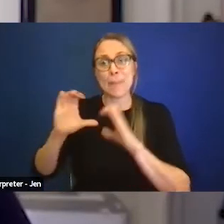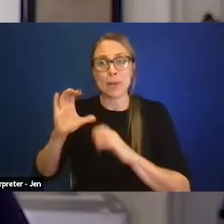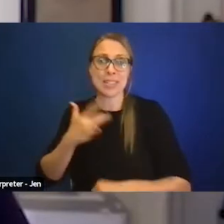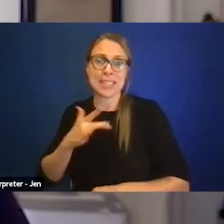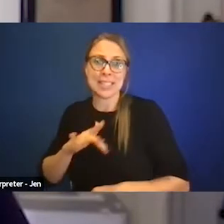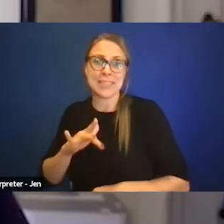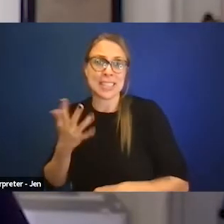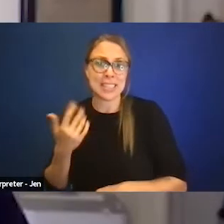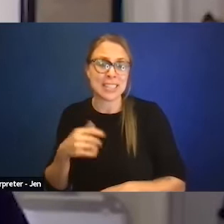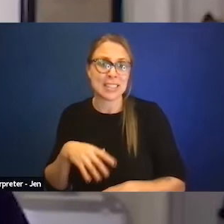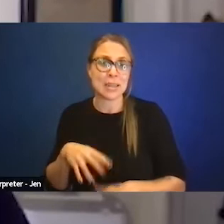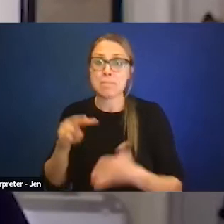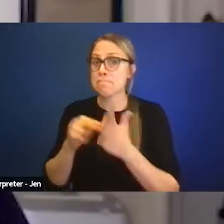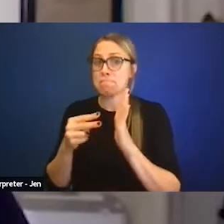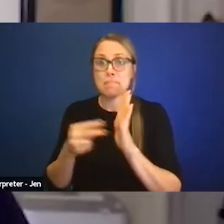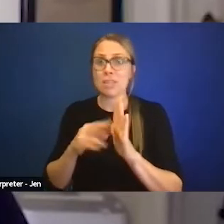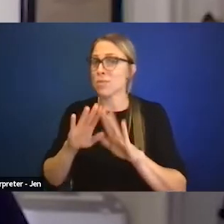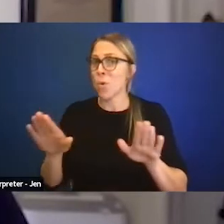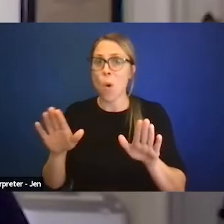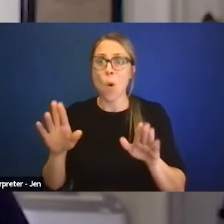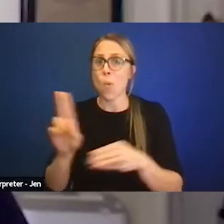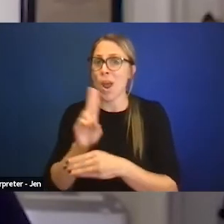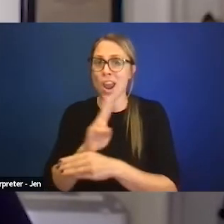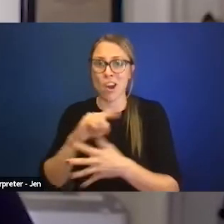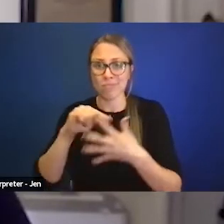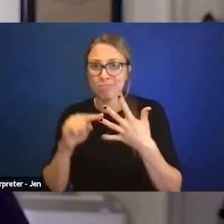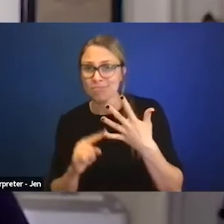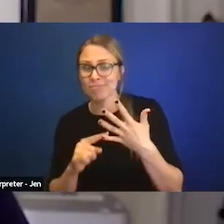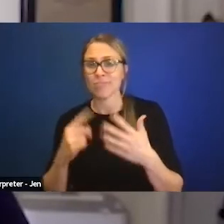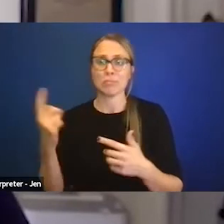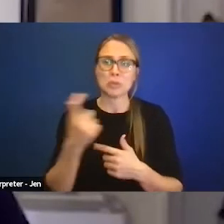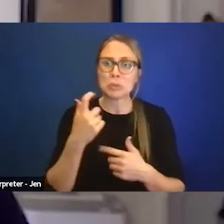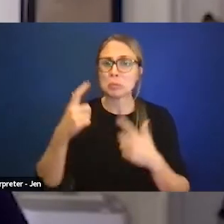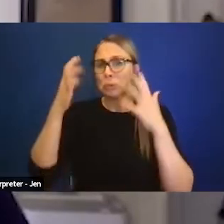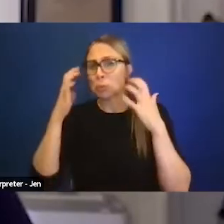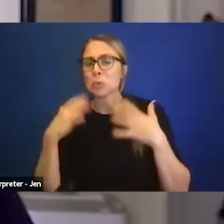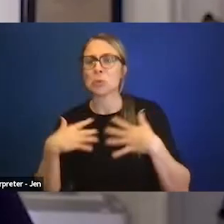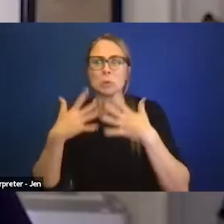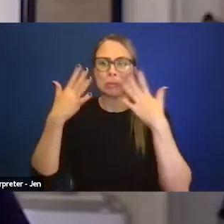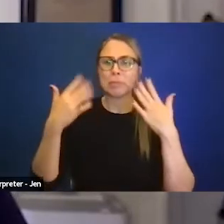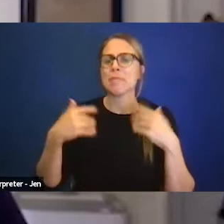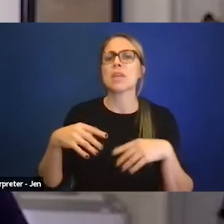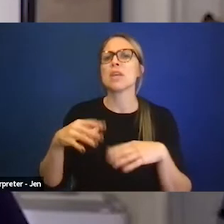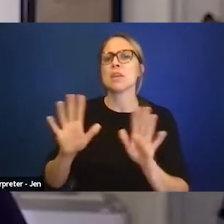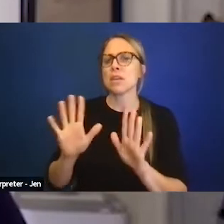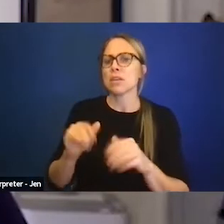That means people should not be wearing certain kinds of products. It means that we should not be bringing certain things